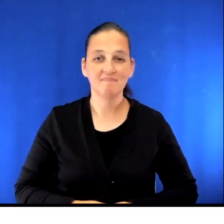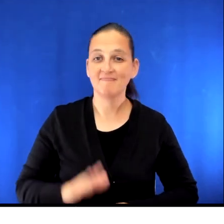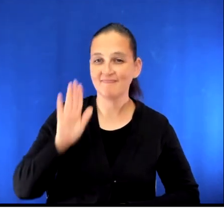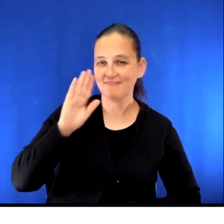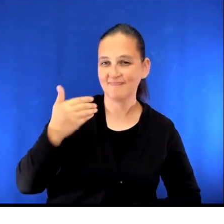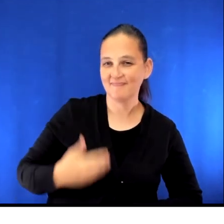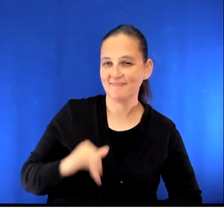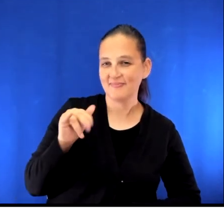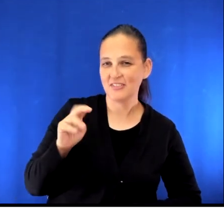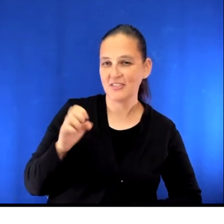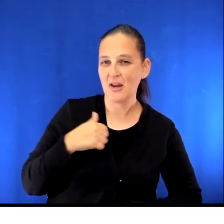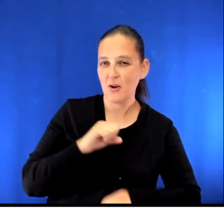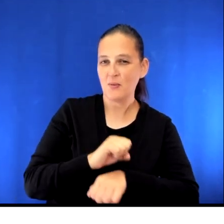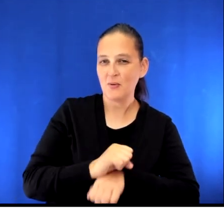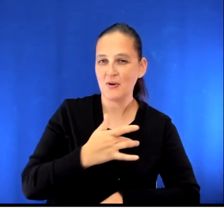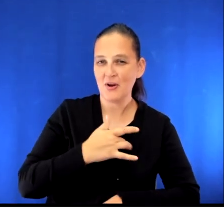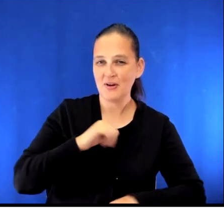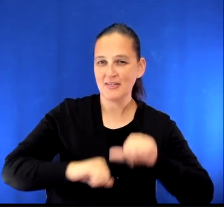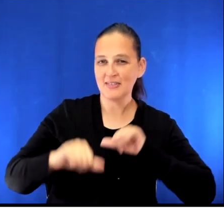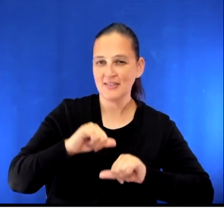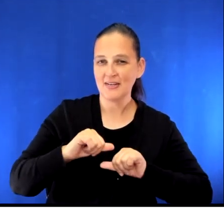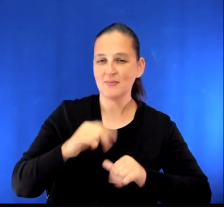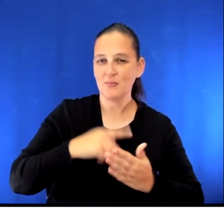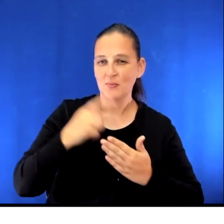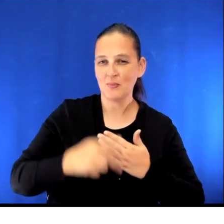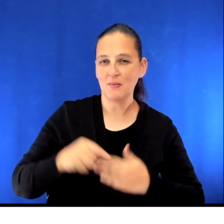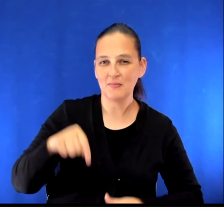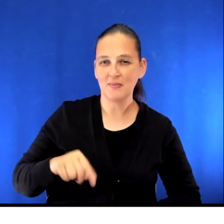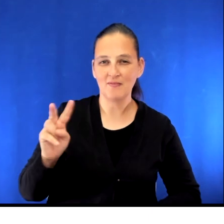Hi, I'm Jane and I work in the Cardiac Sciences Program at Vancouver General Hospital.